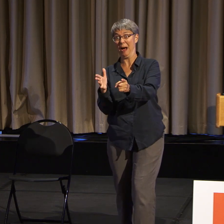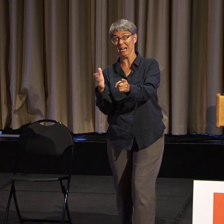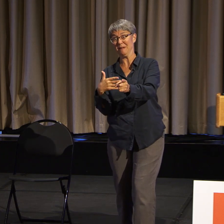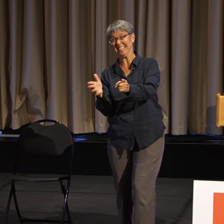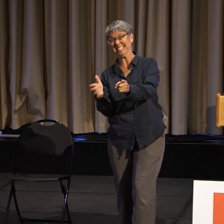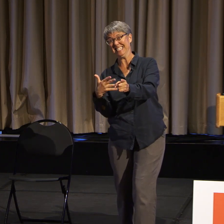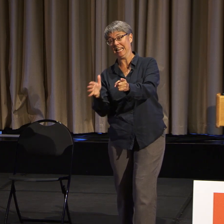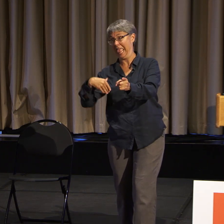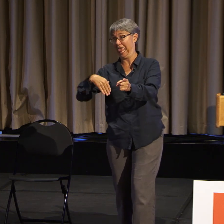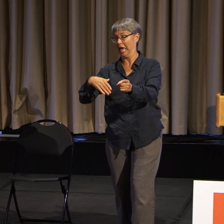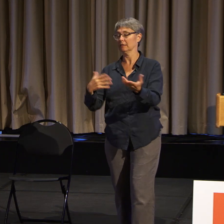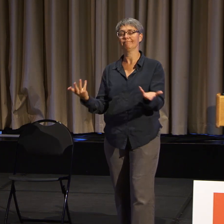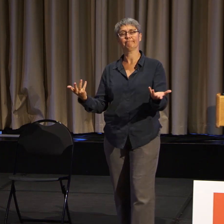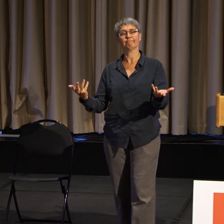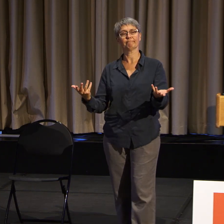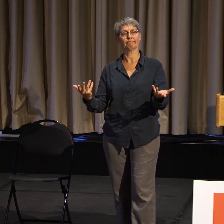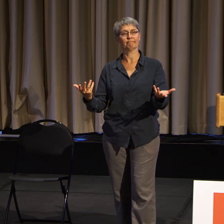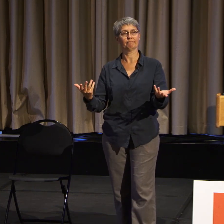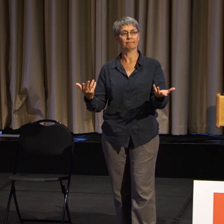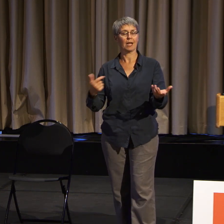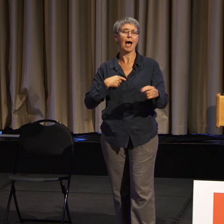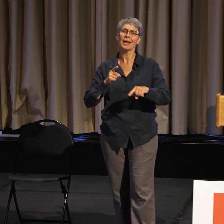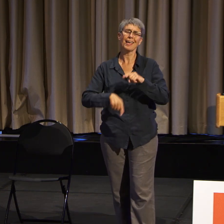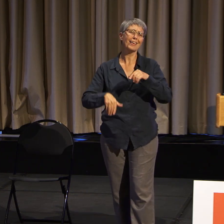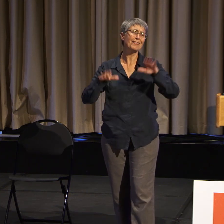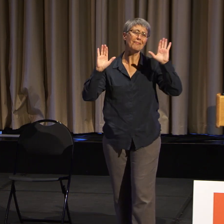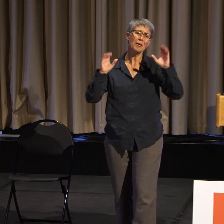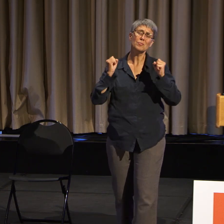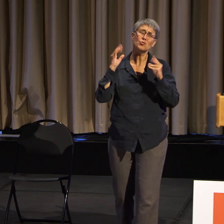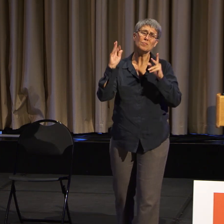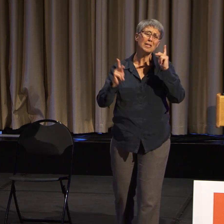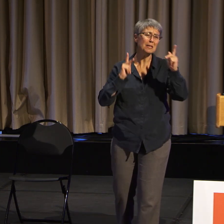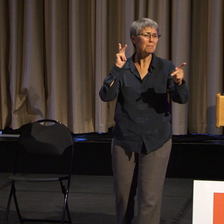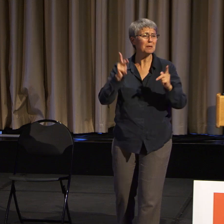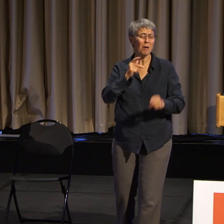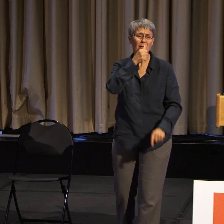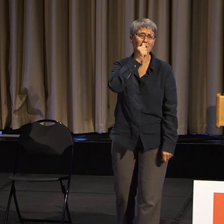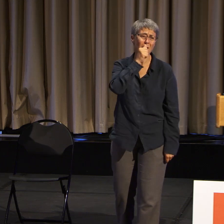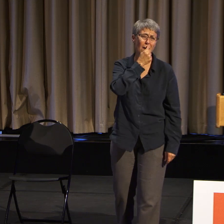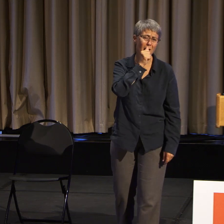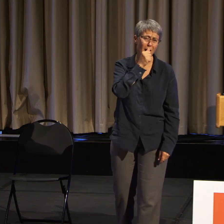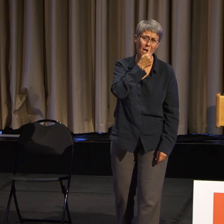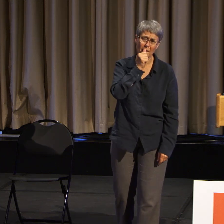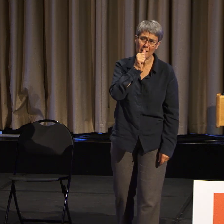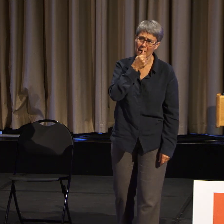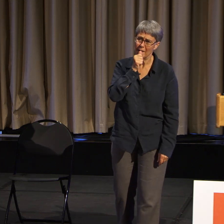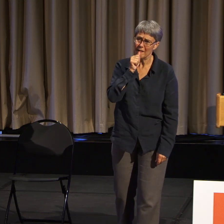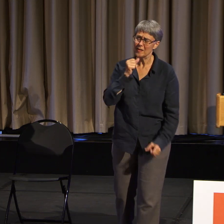There are too many people laying in their own muck in nursing homes. There are too many people that FEMA